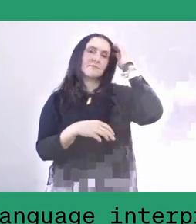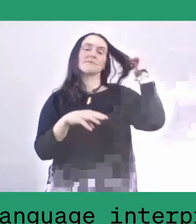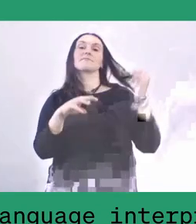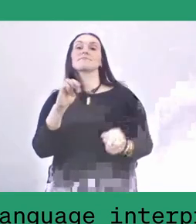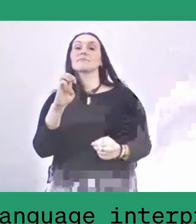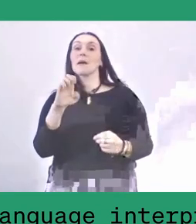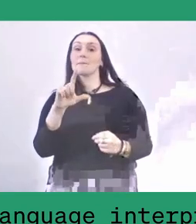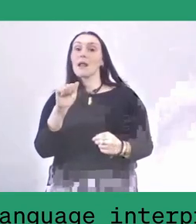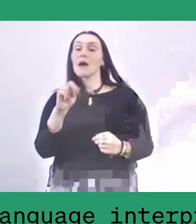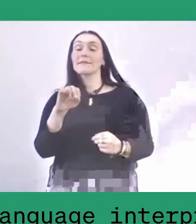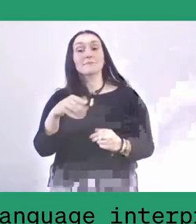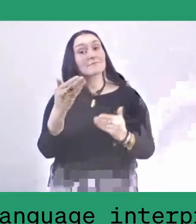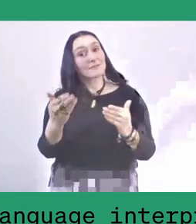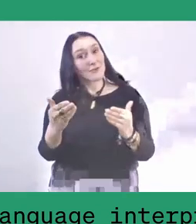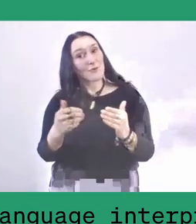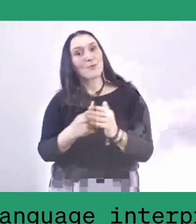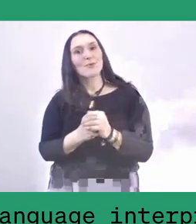The gotong royong, I think, is central